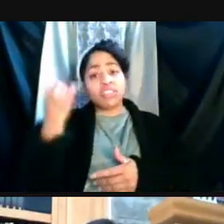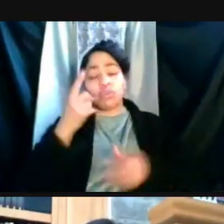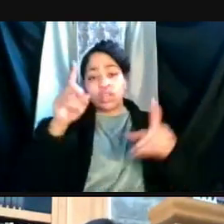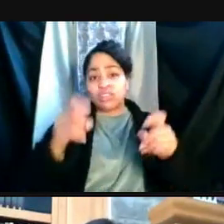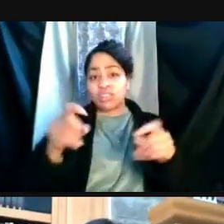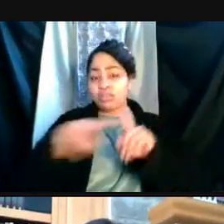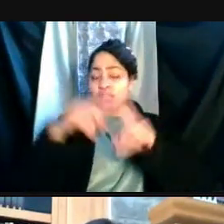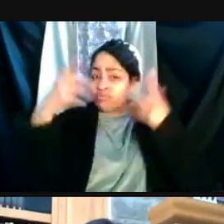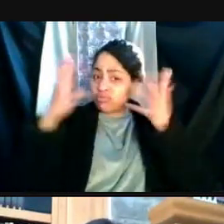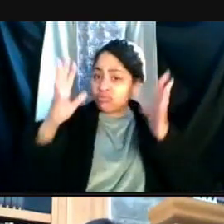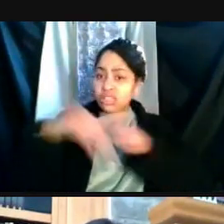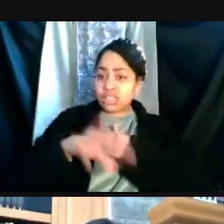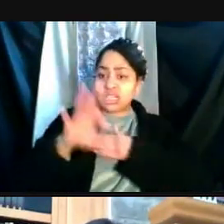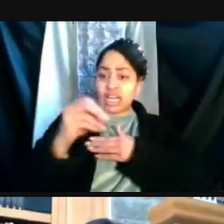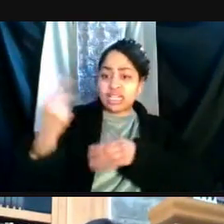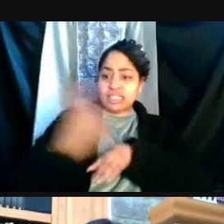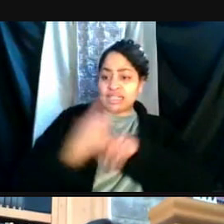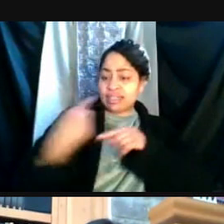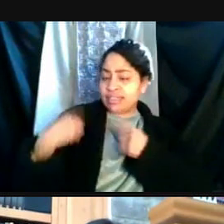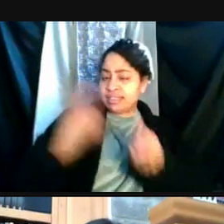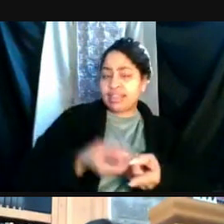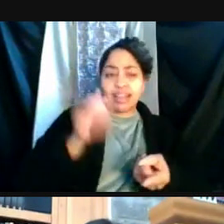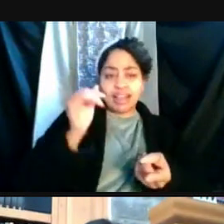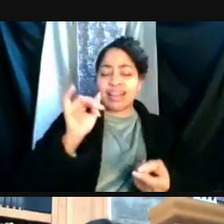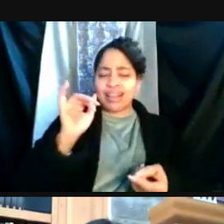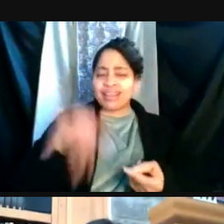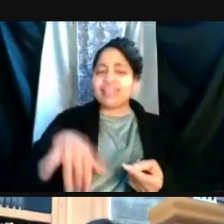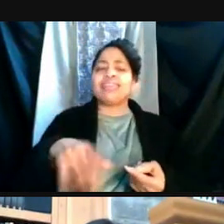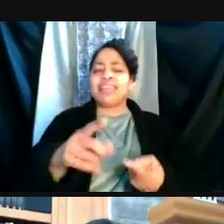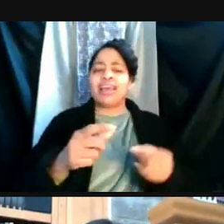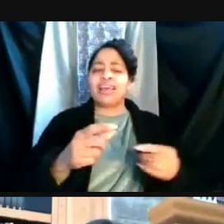within the last 90 days, the quarantine is not imposed.